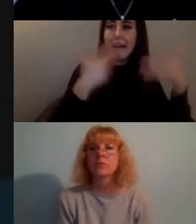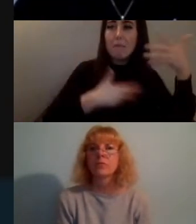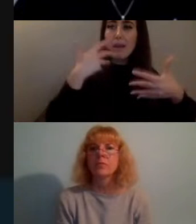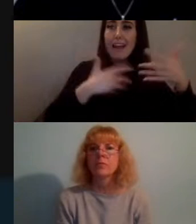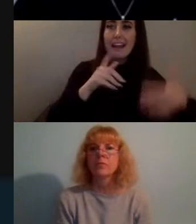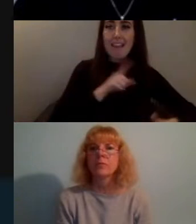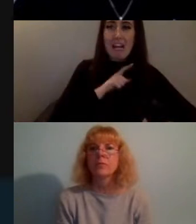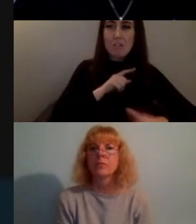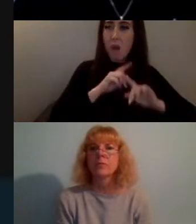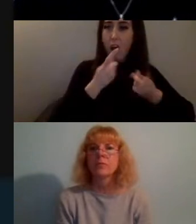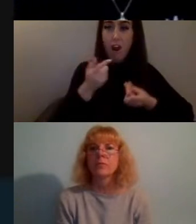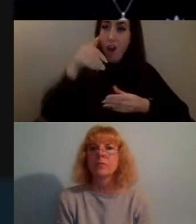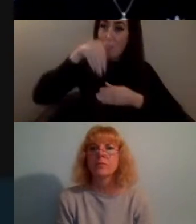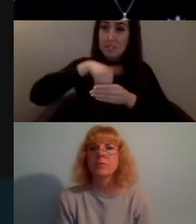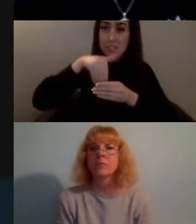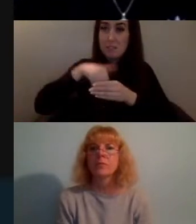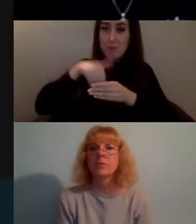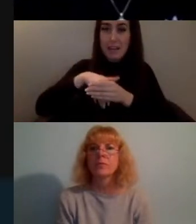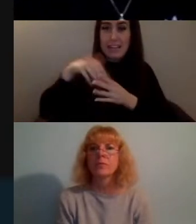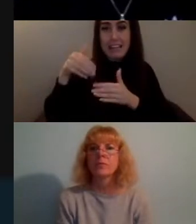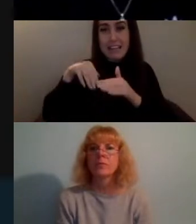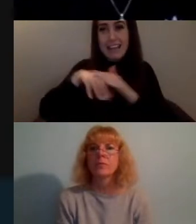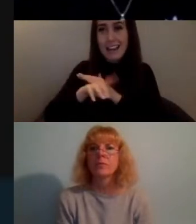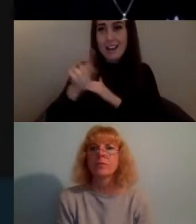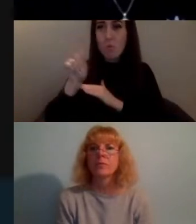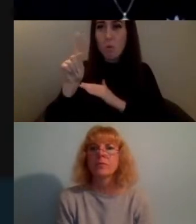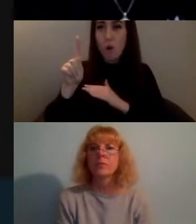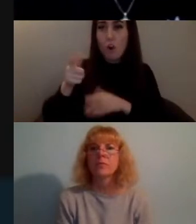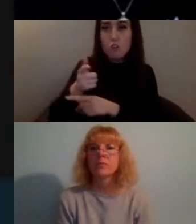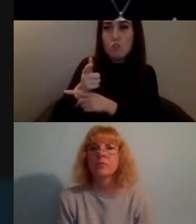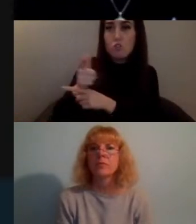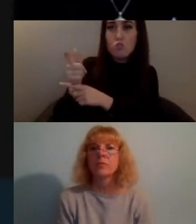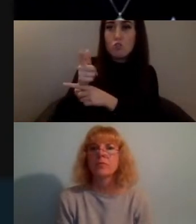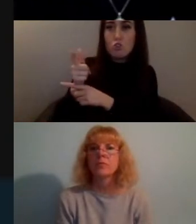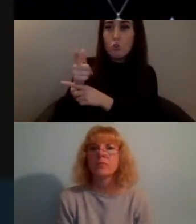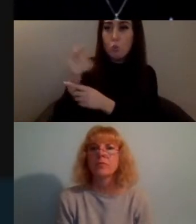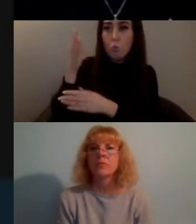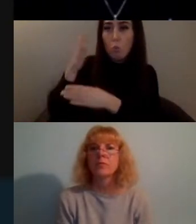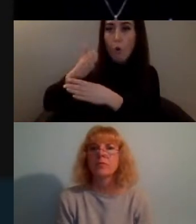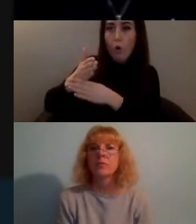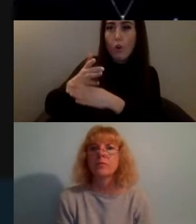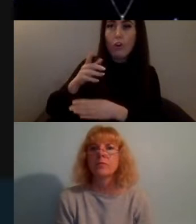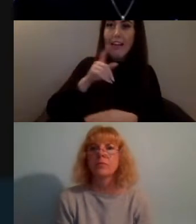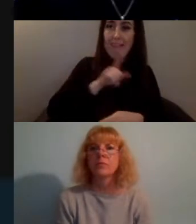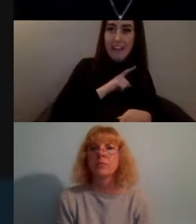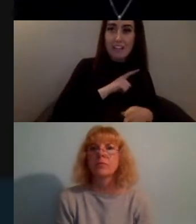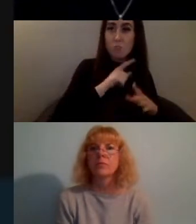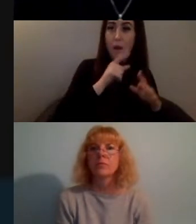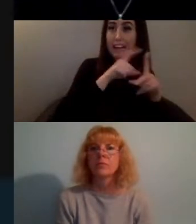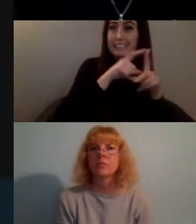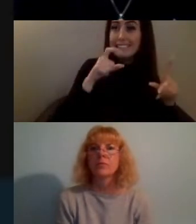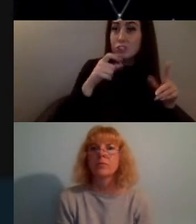that I used to and so for me digital activism has removed certain barriers to participation